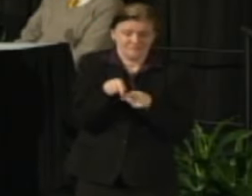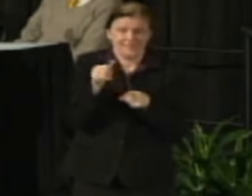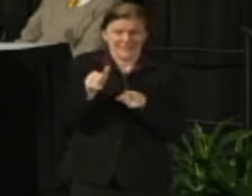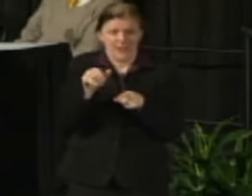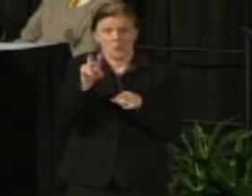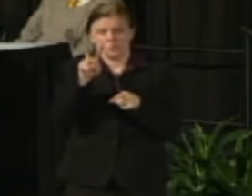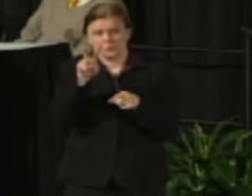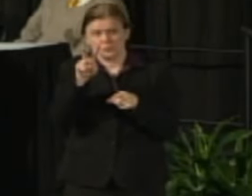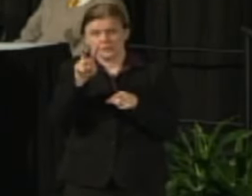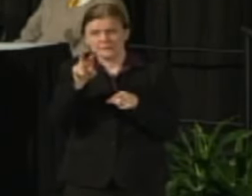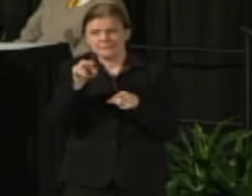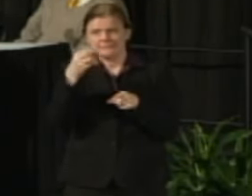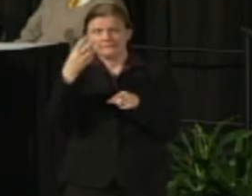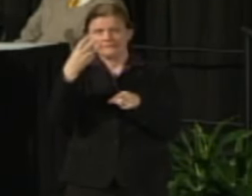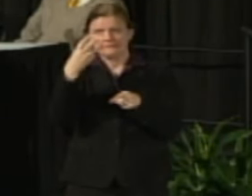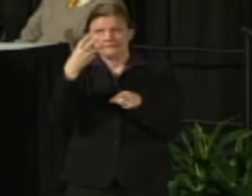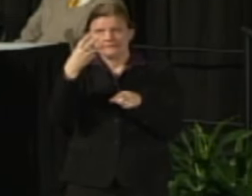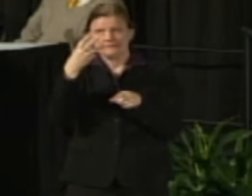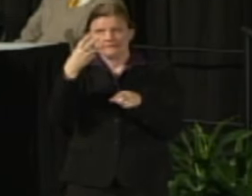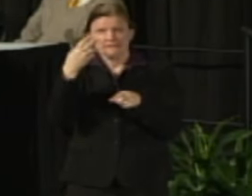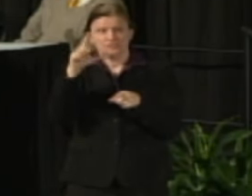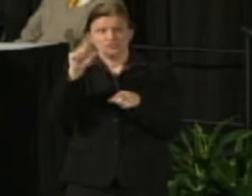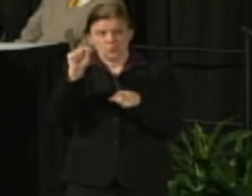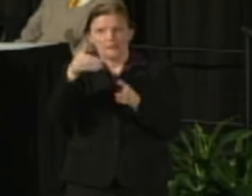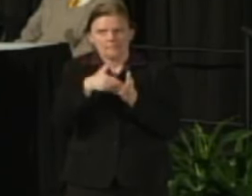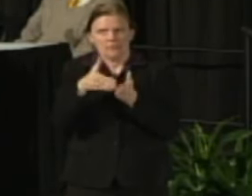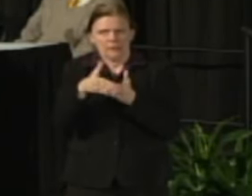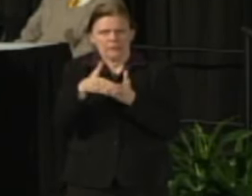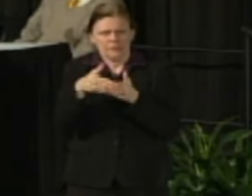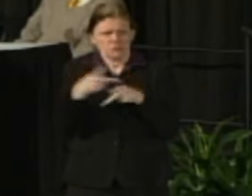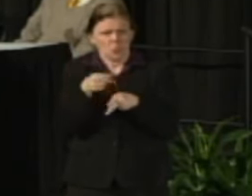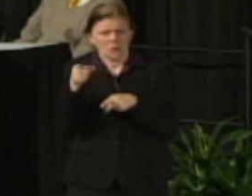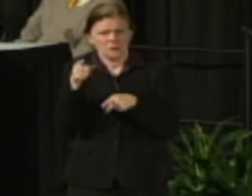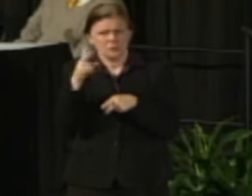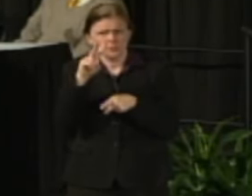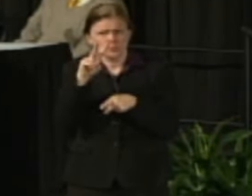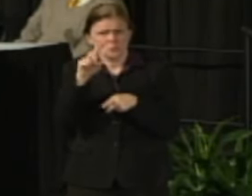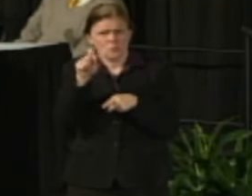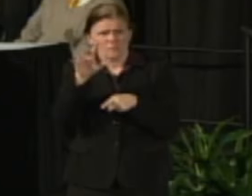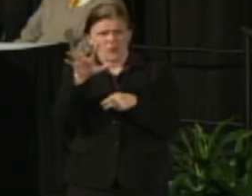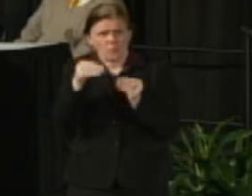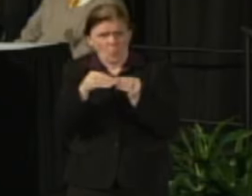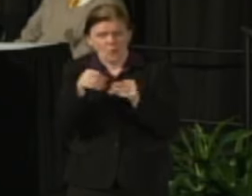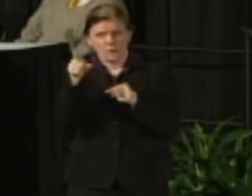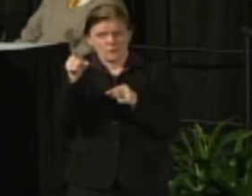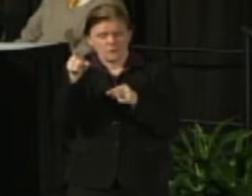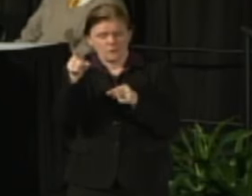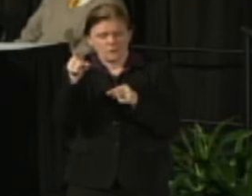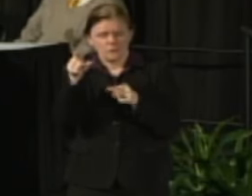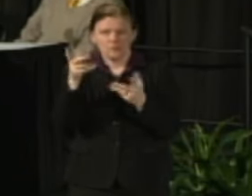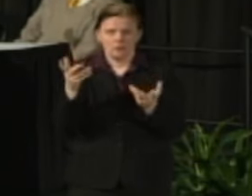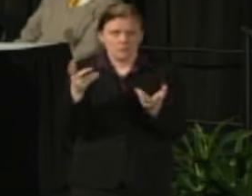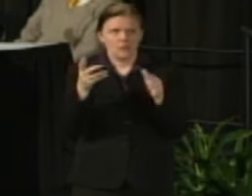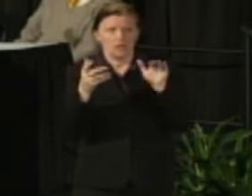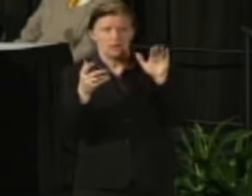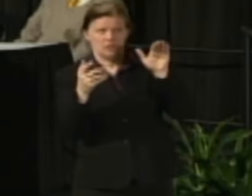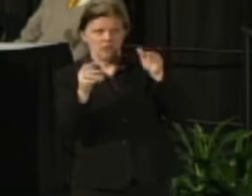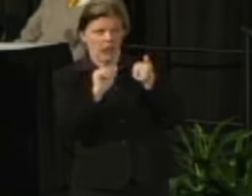and a half times larger than that. So the point that I try to make continually is how can we continue to have the accessible,